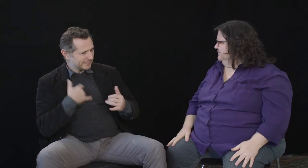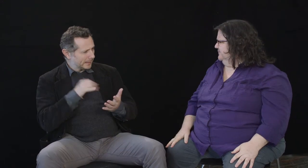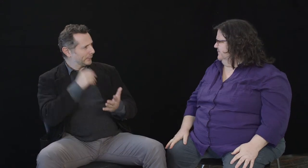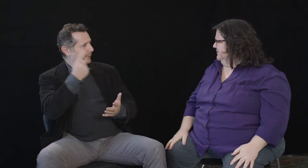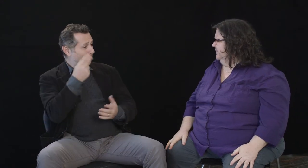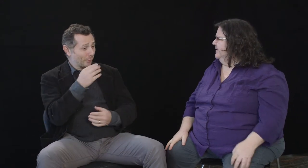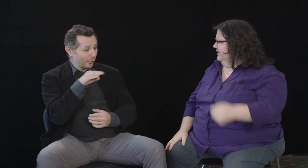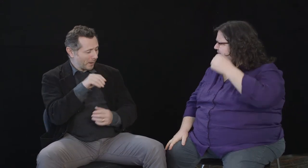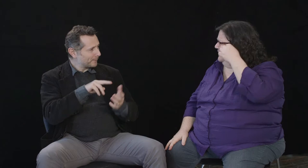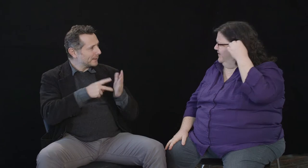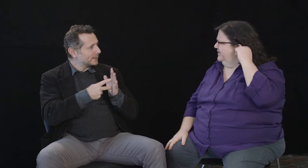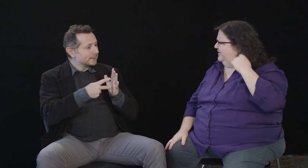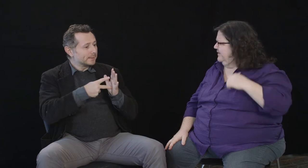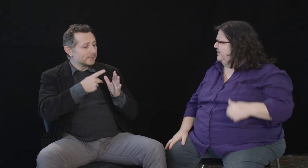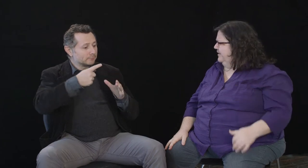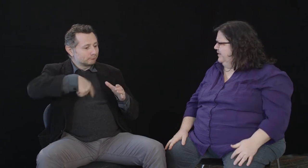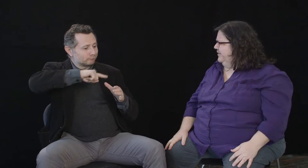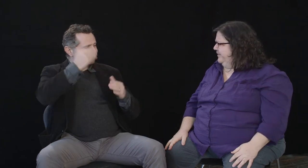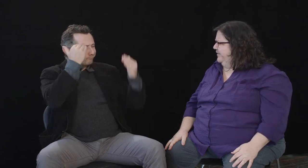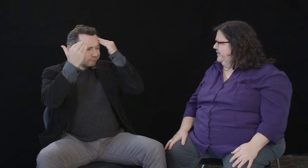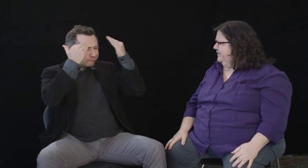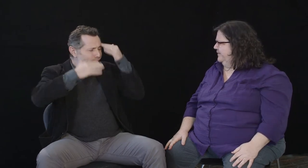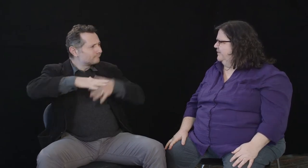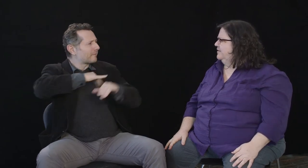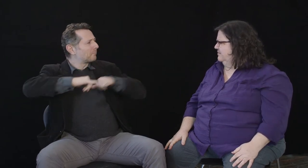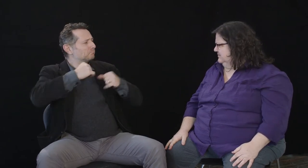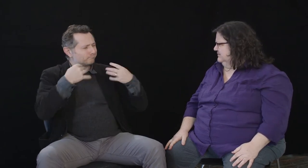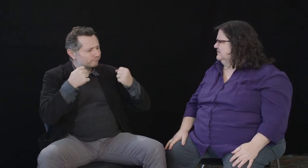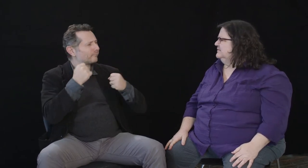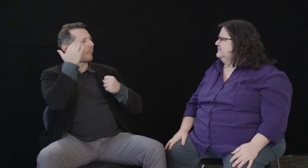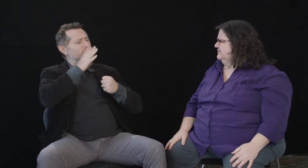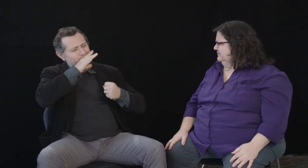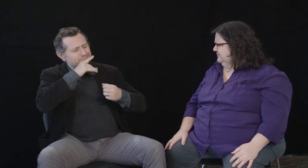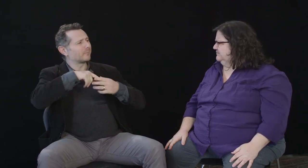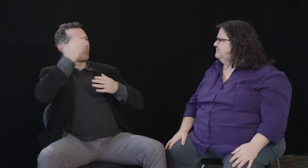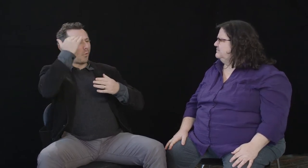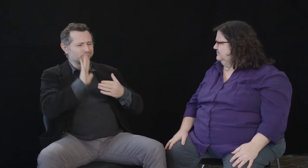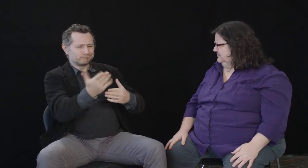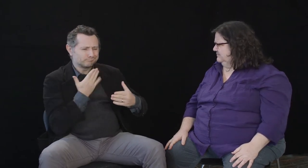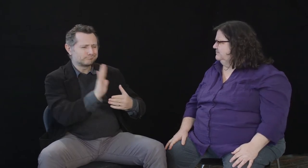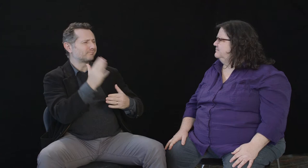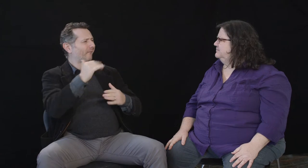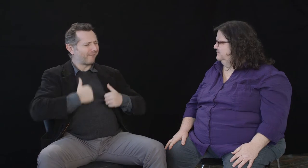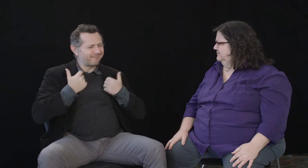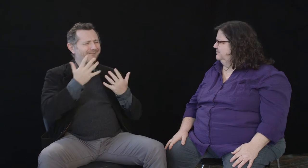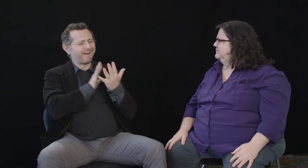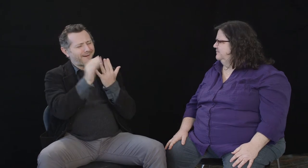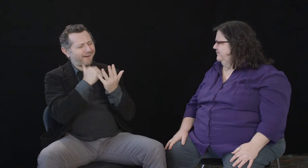I learned that homolingual means similarity of knowledge and ways of talking, transparency is already established,